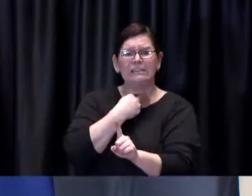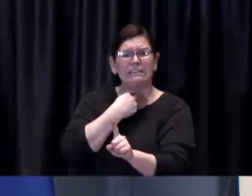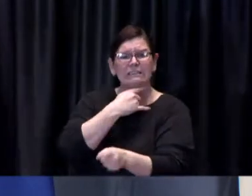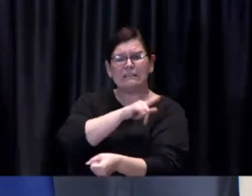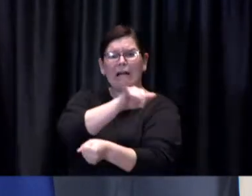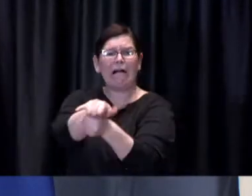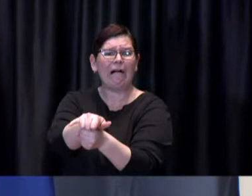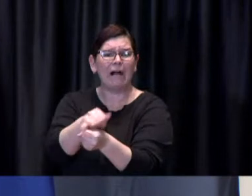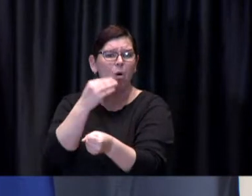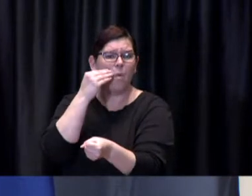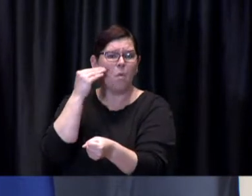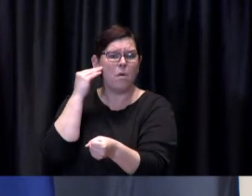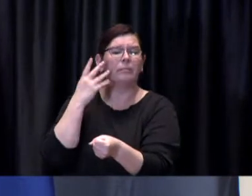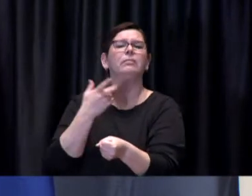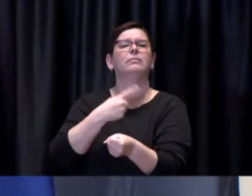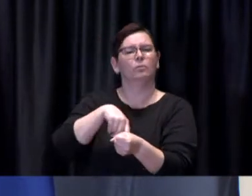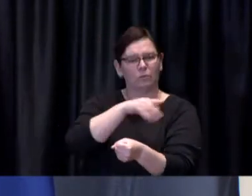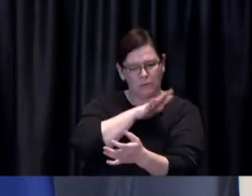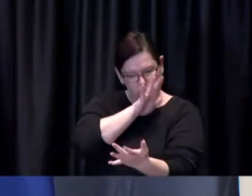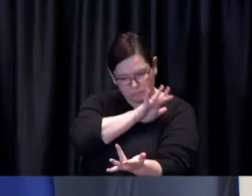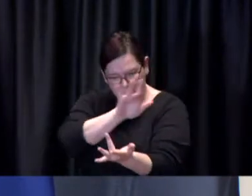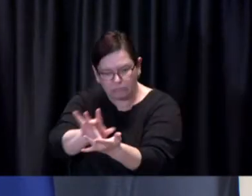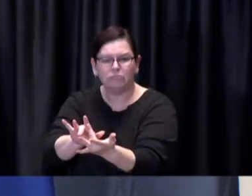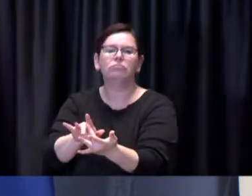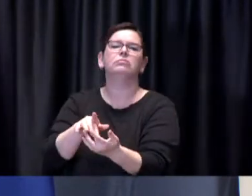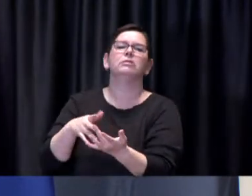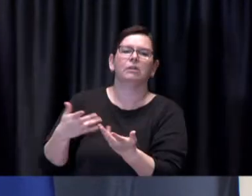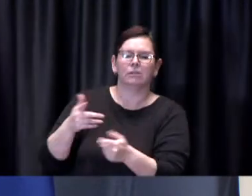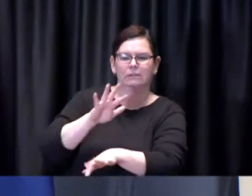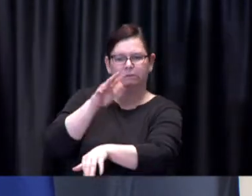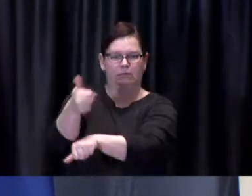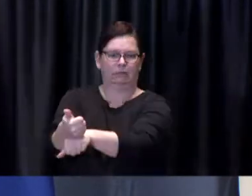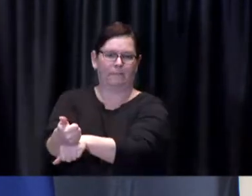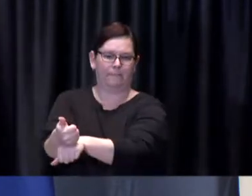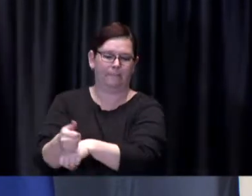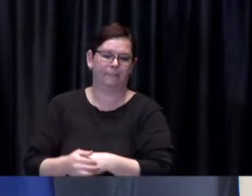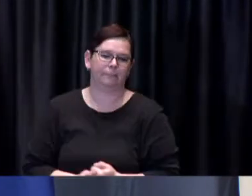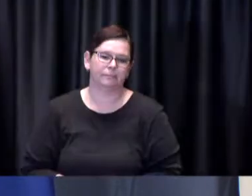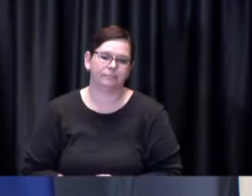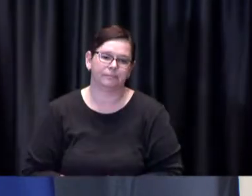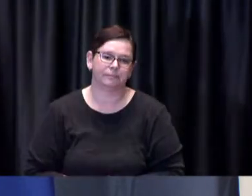We continue to make progress finding ways to safely provide City Recreational services